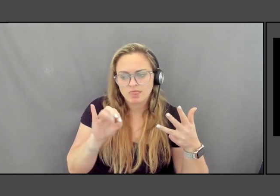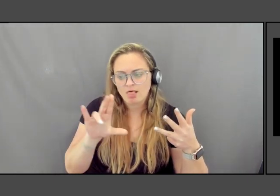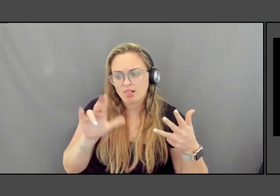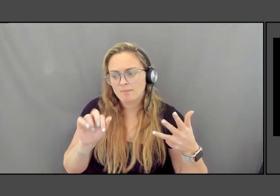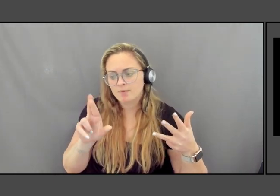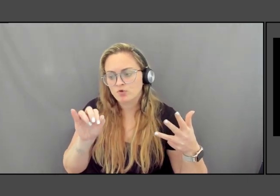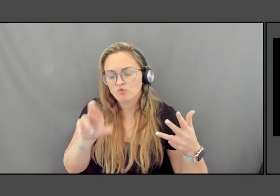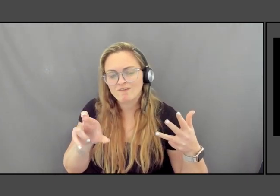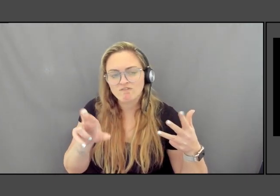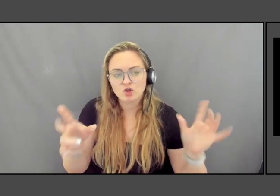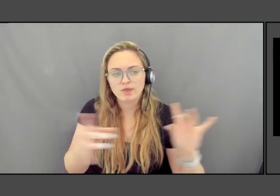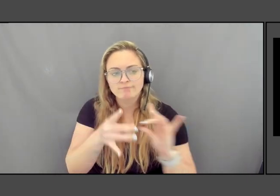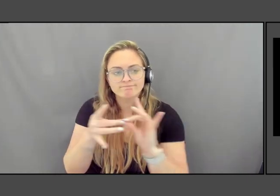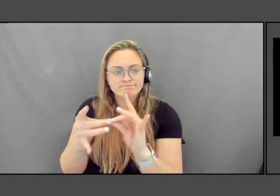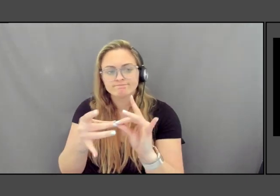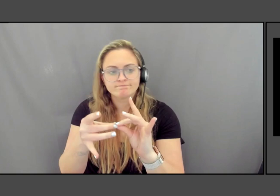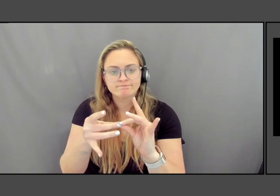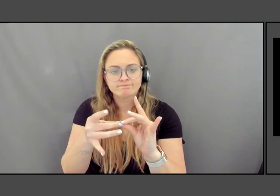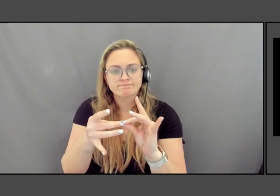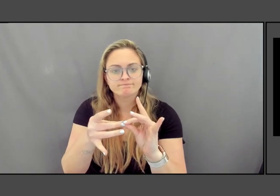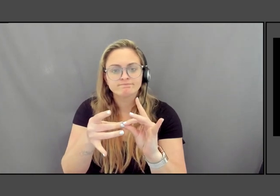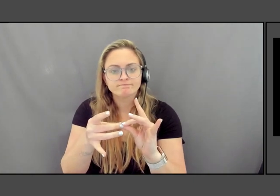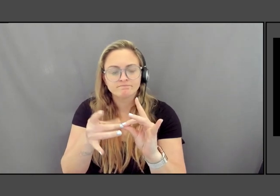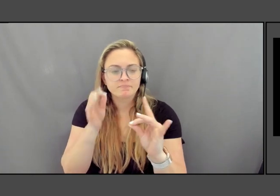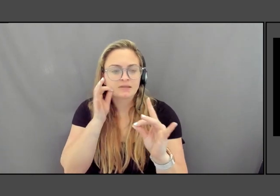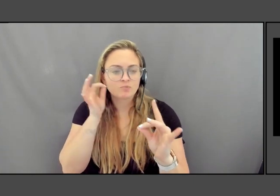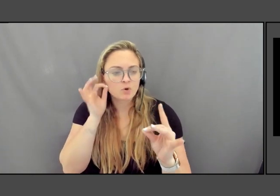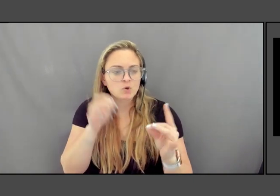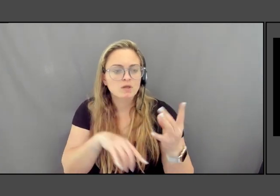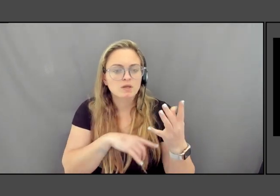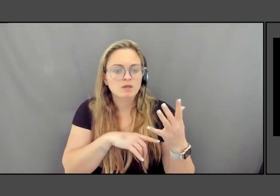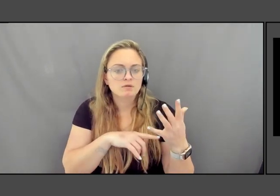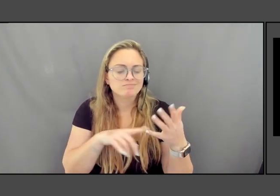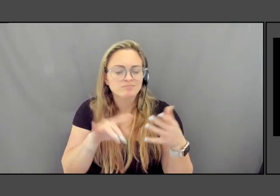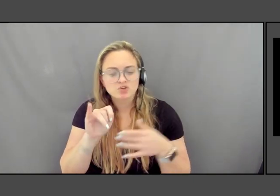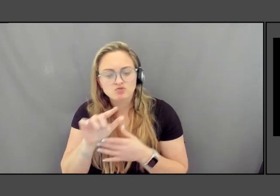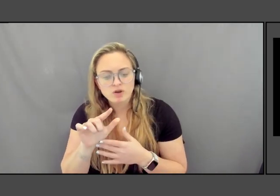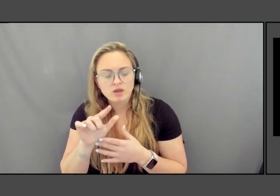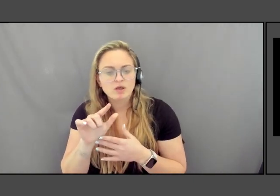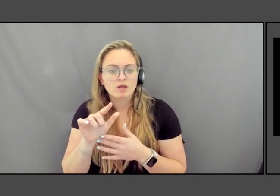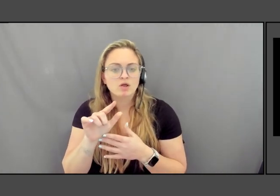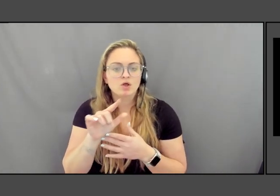of Native Americans along the trail that Lewis and Clark took to my final,